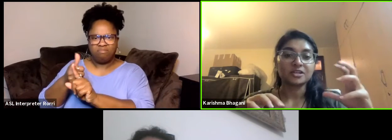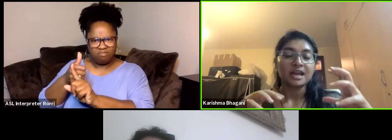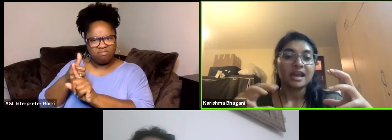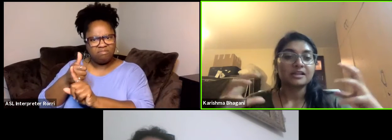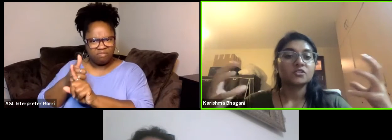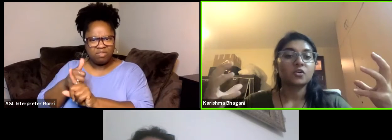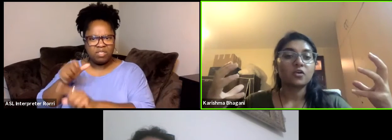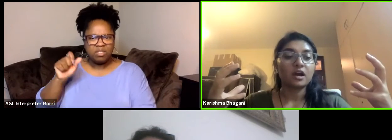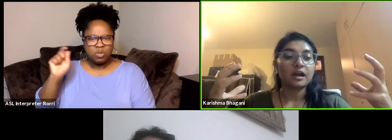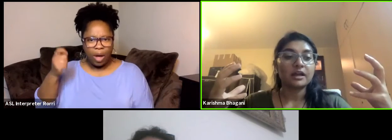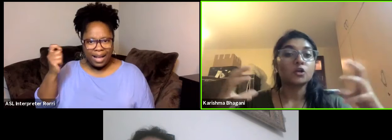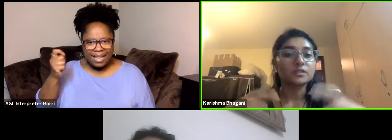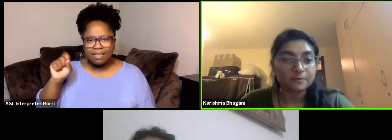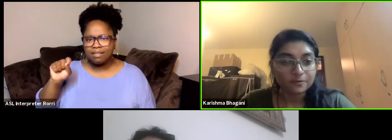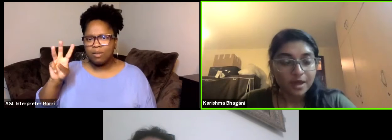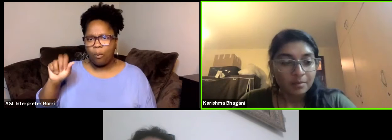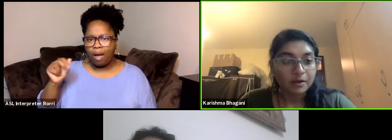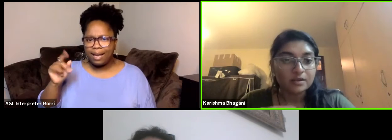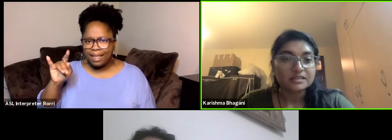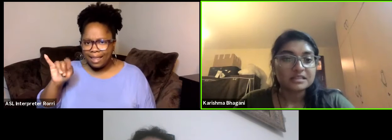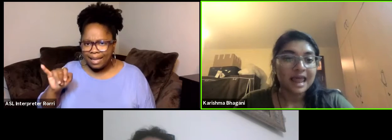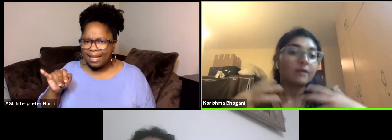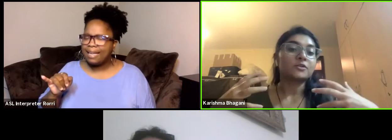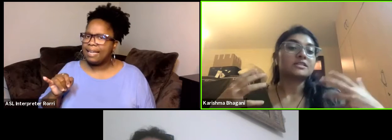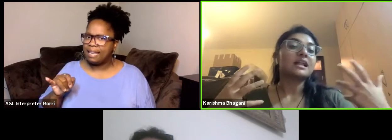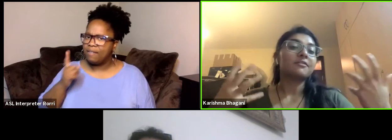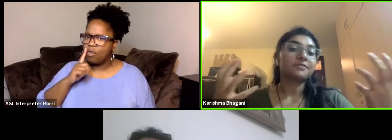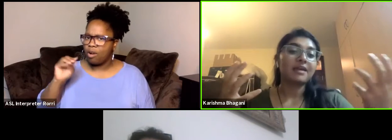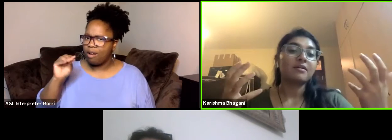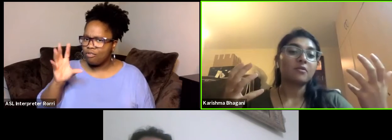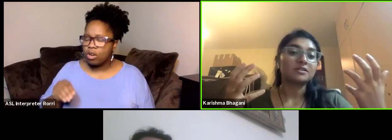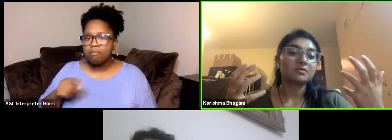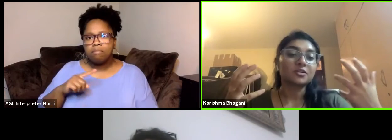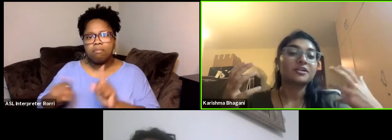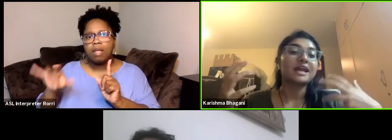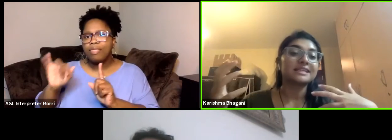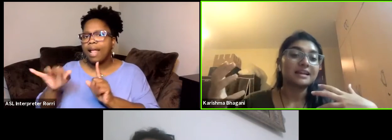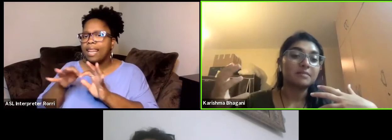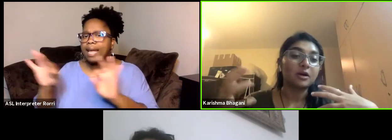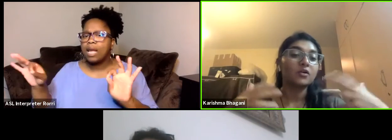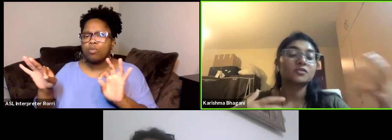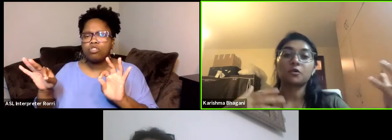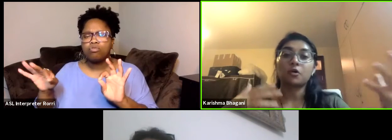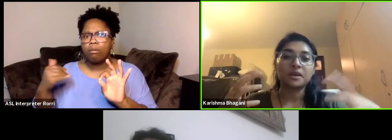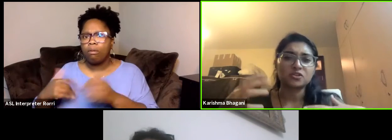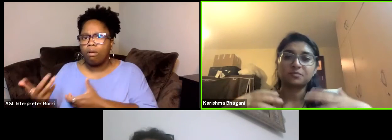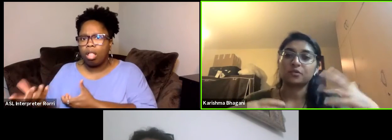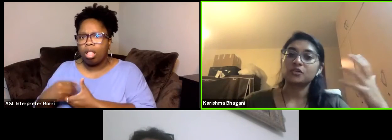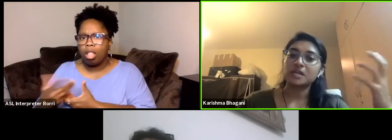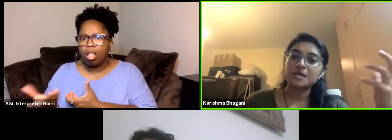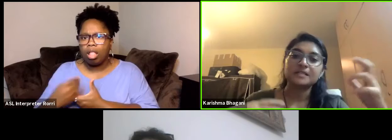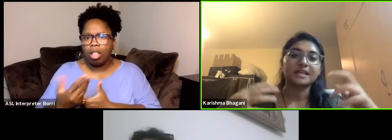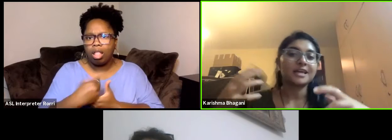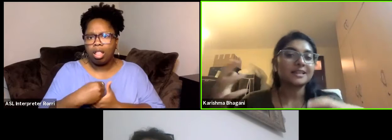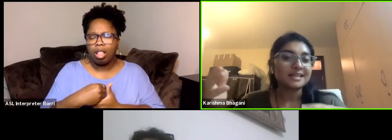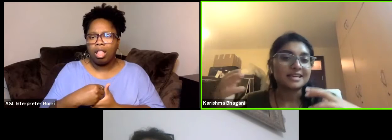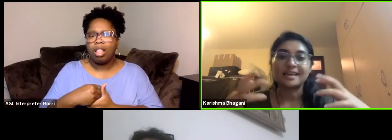it is so inclusive because the language itself was created because of a combination of Portuguese and Hindi